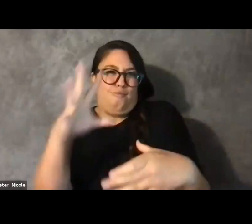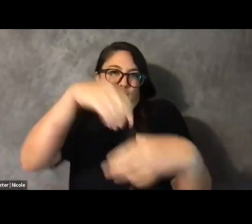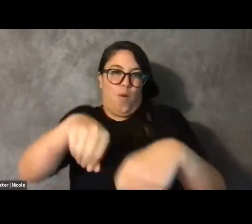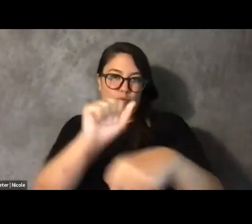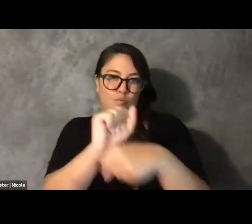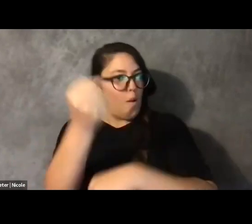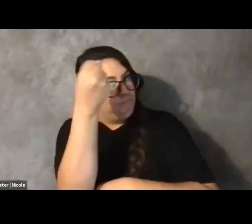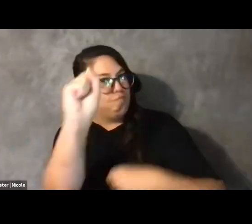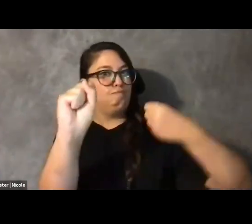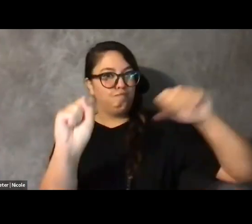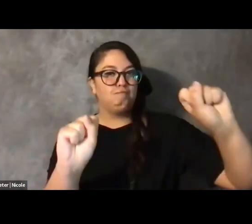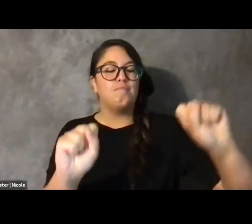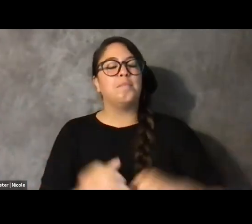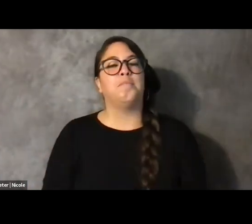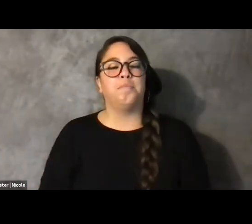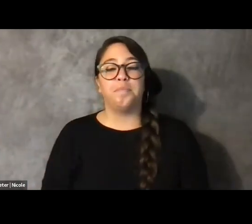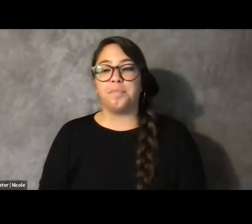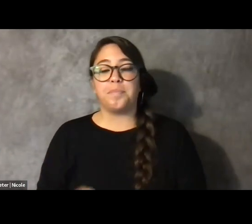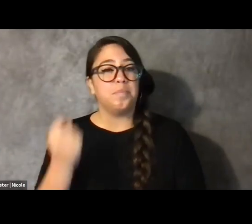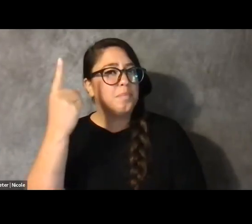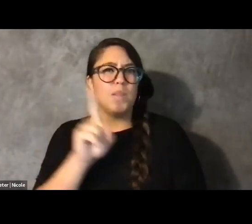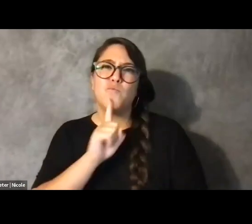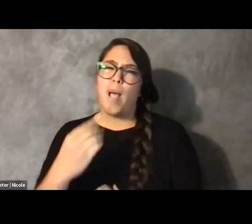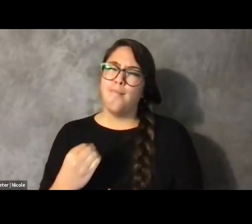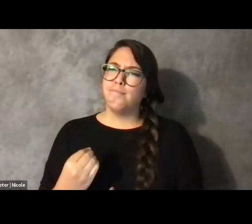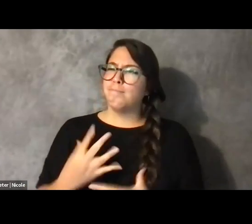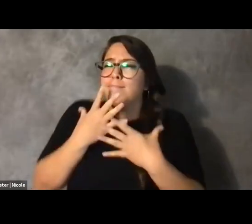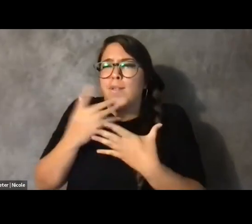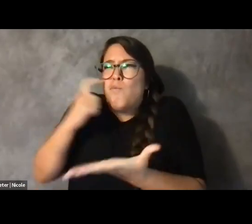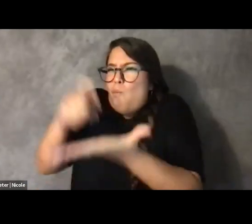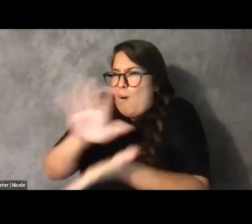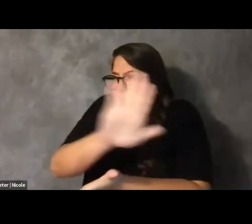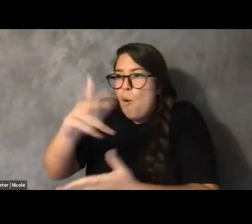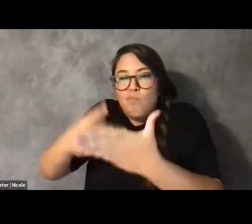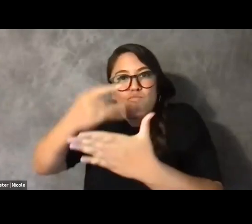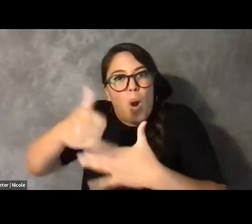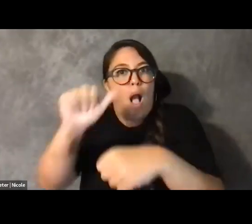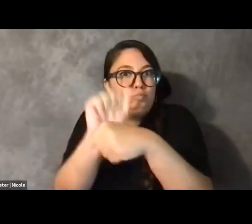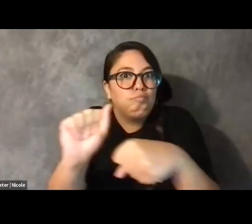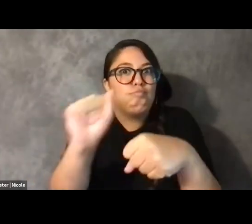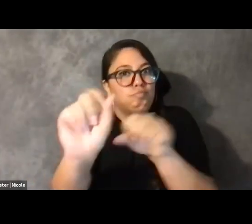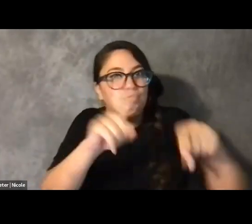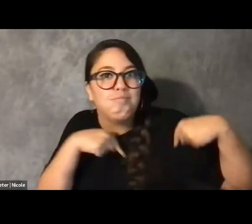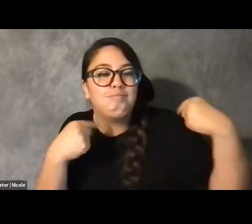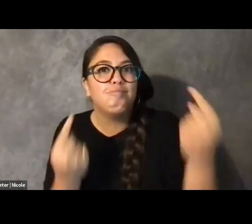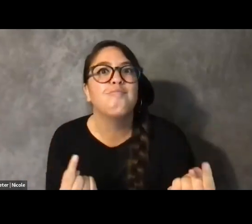And it's very uplifting to see some of the projects you all are working on and the avenues